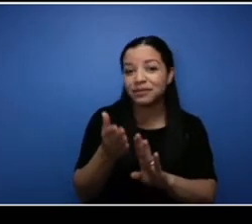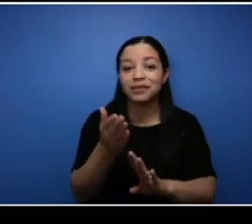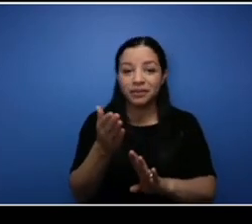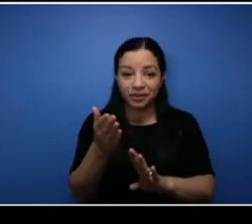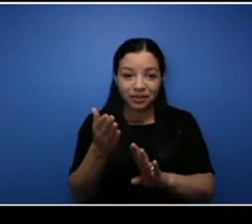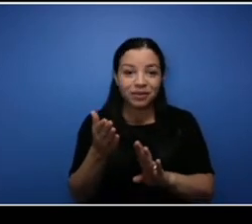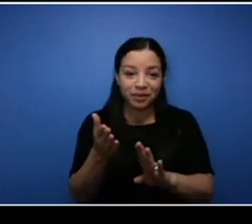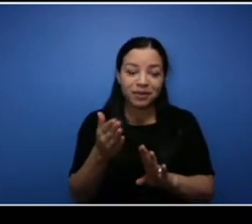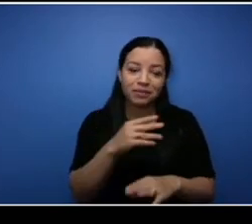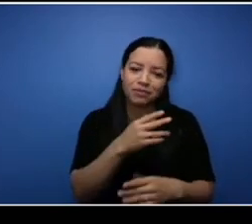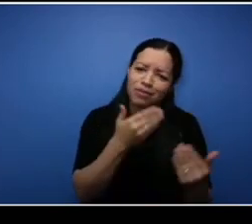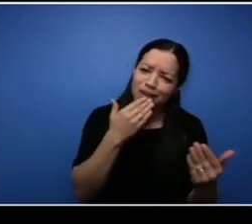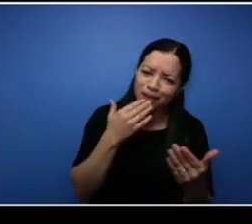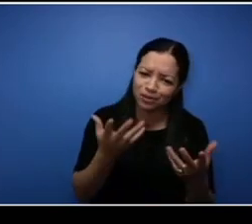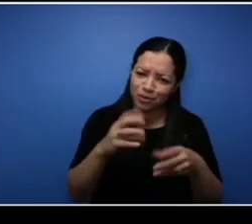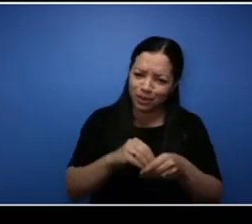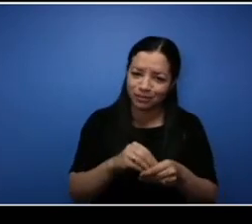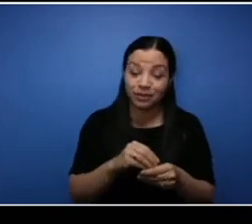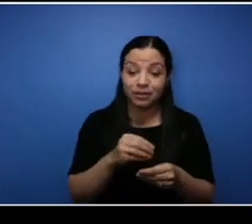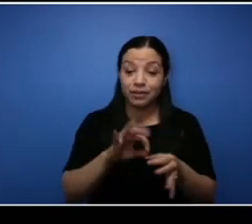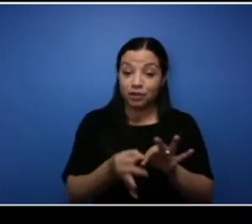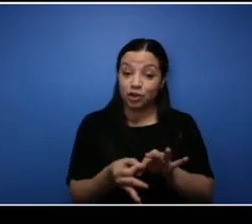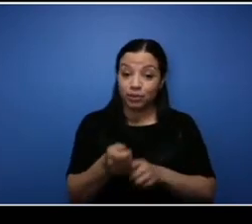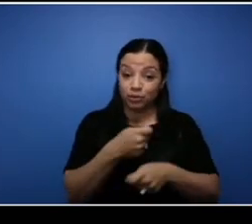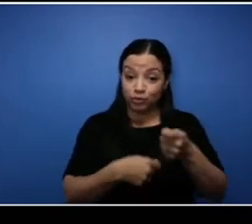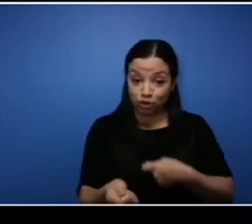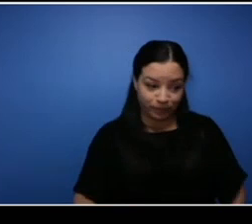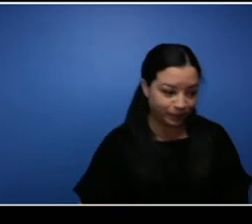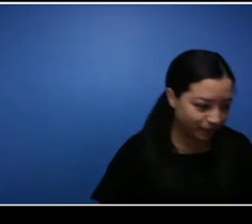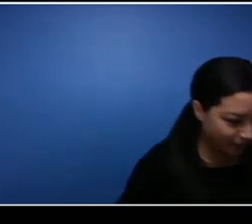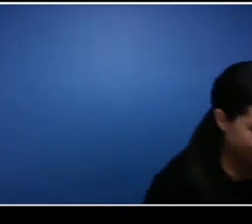thank you so much for being here so I'm going to ask each of you a series of four questions